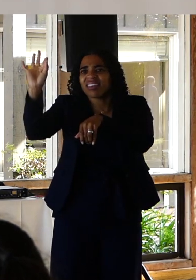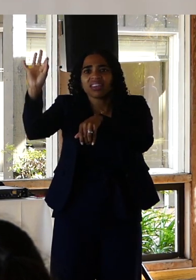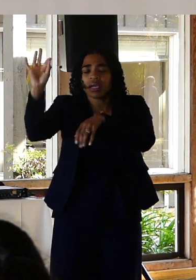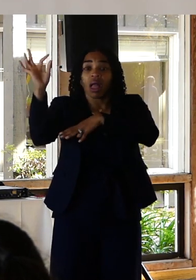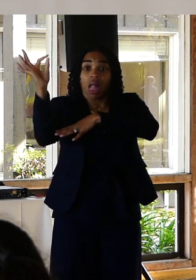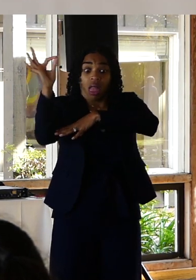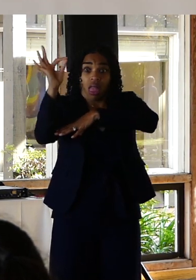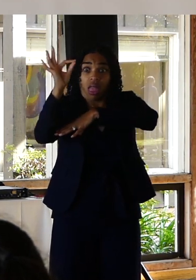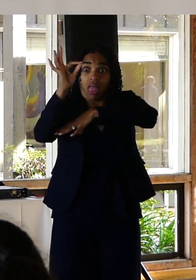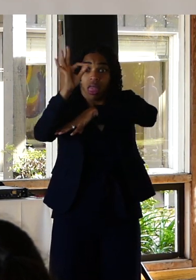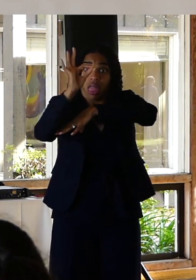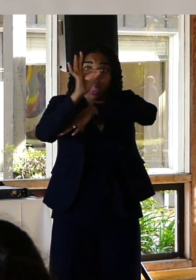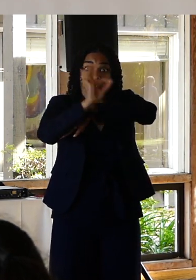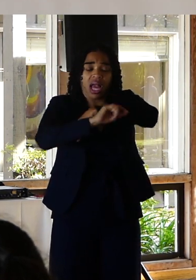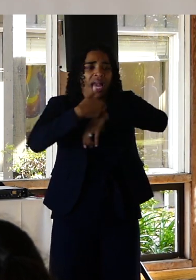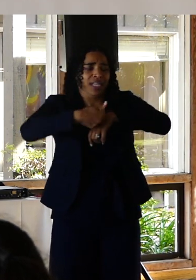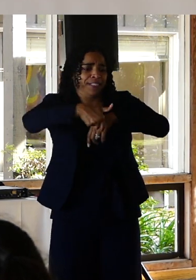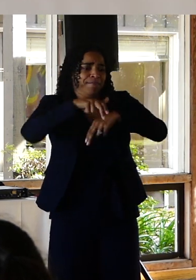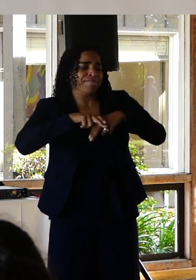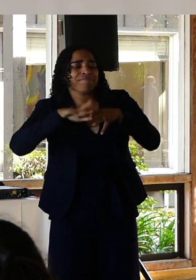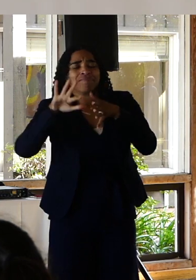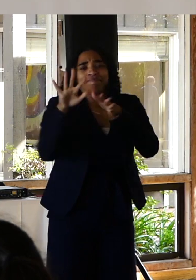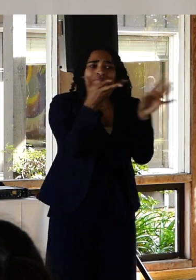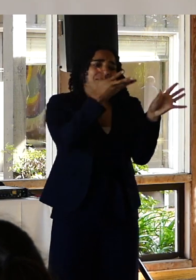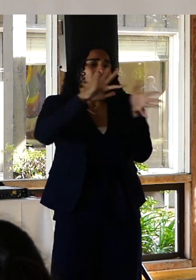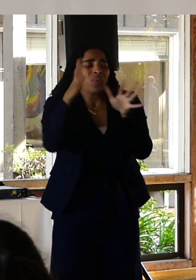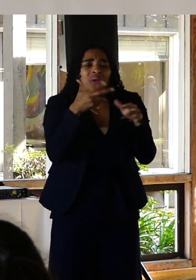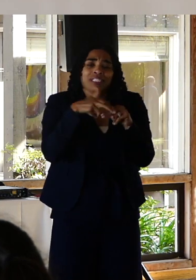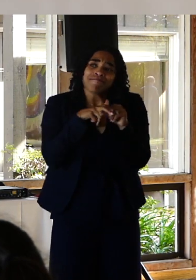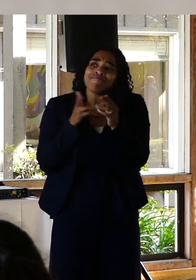and we stay there until I felt able to allow him to walk me off the bridge.